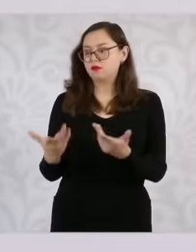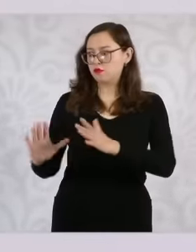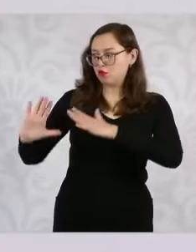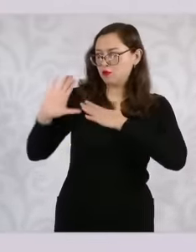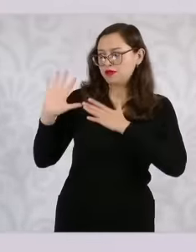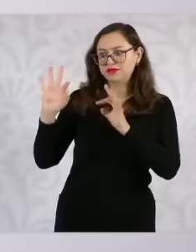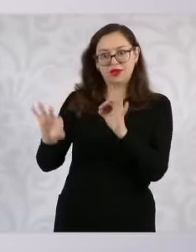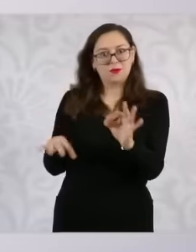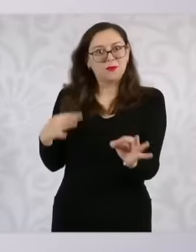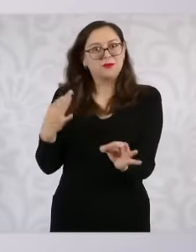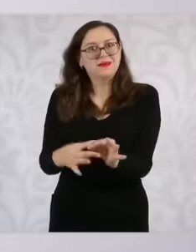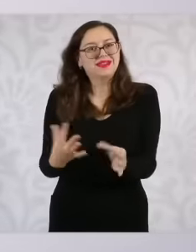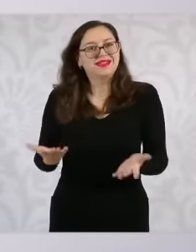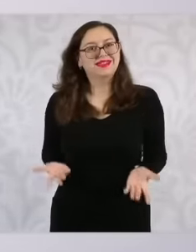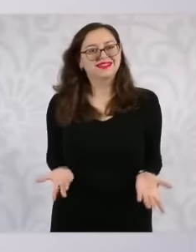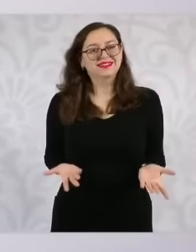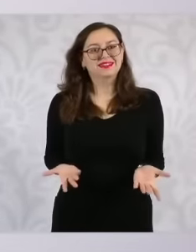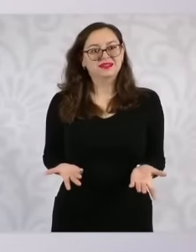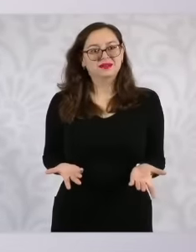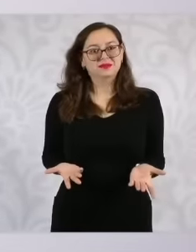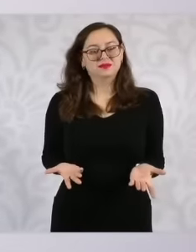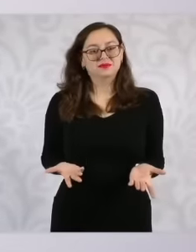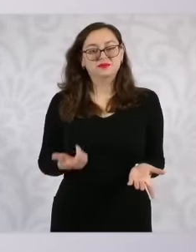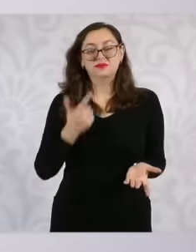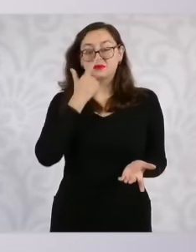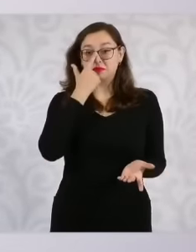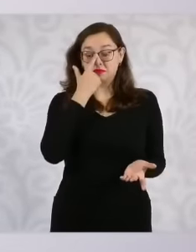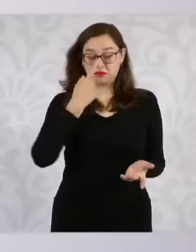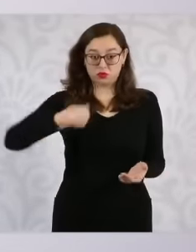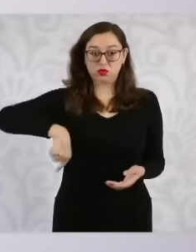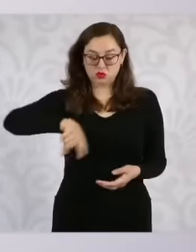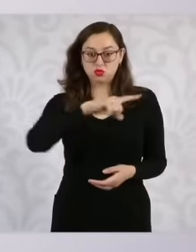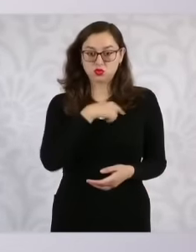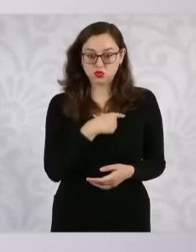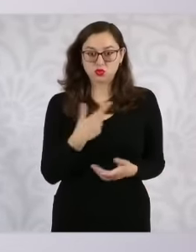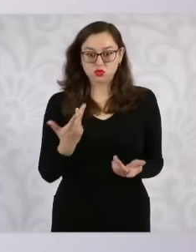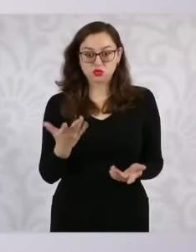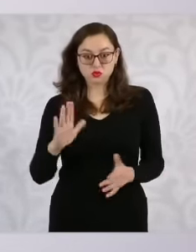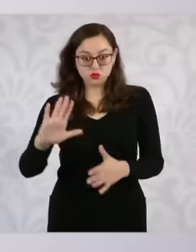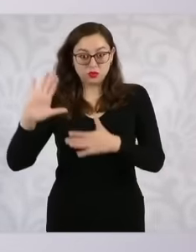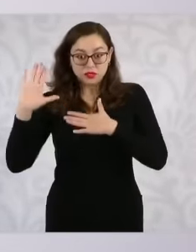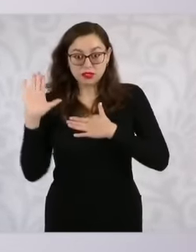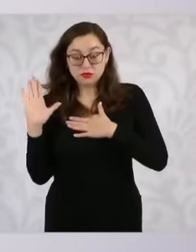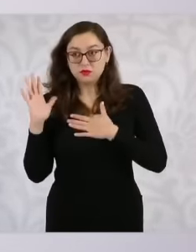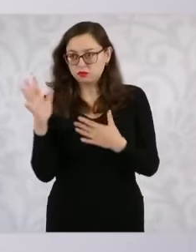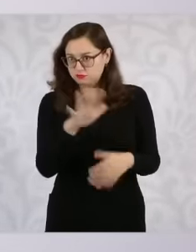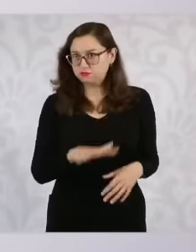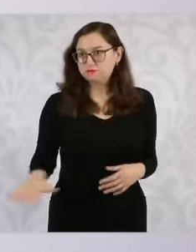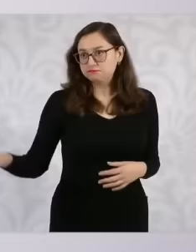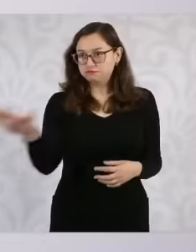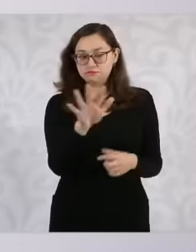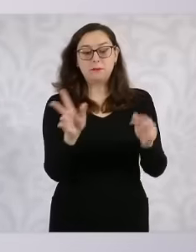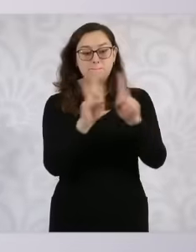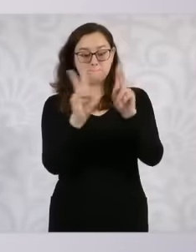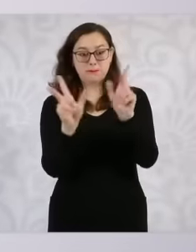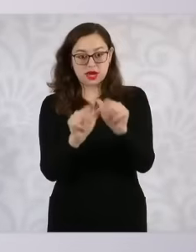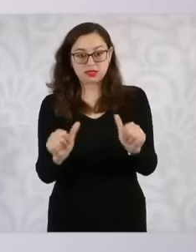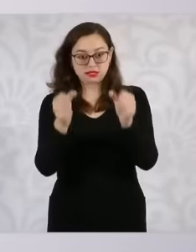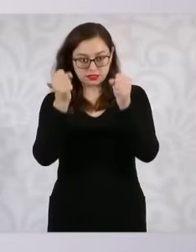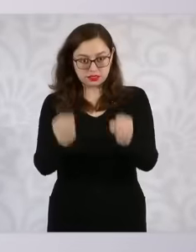we established among others the construction of peace and security and that is why we present the